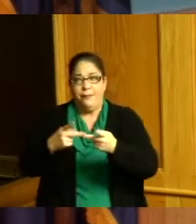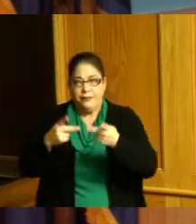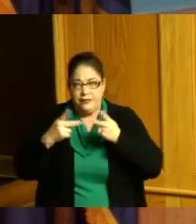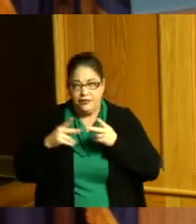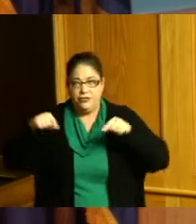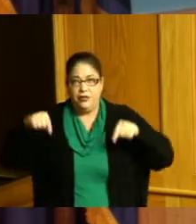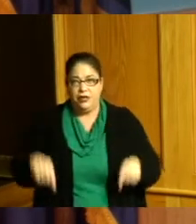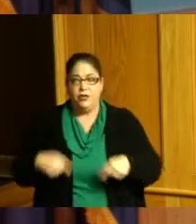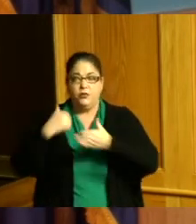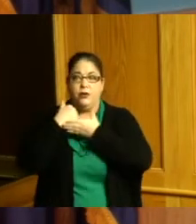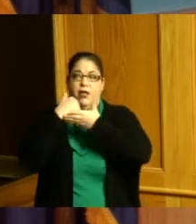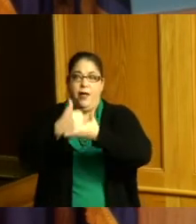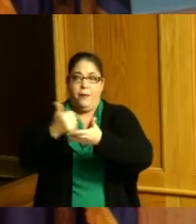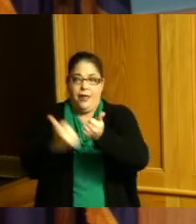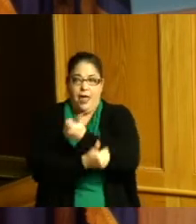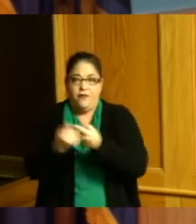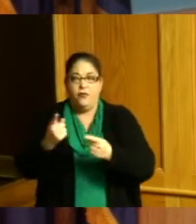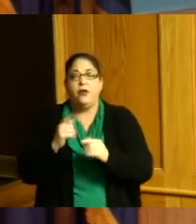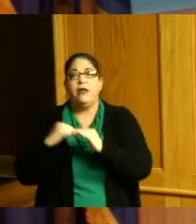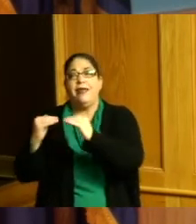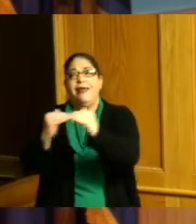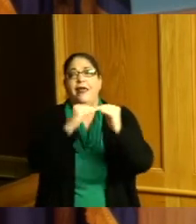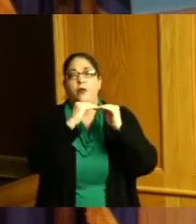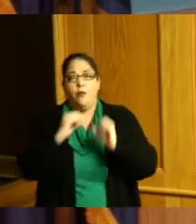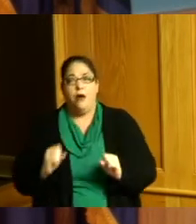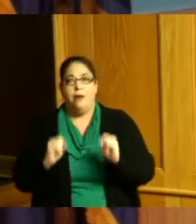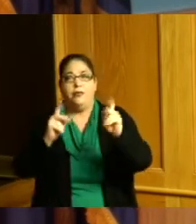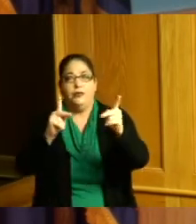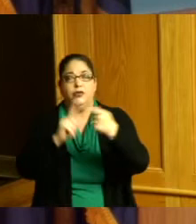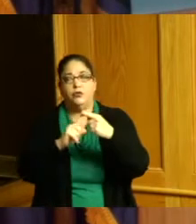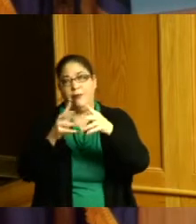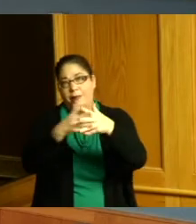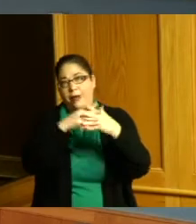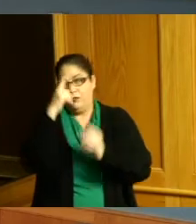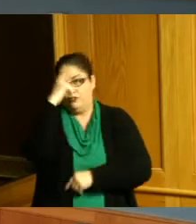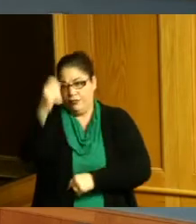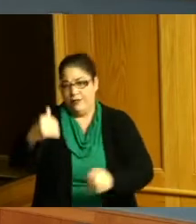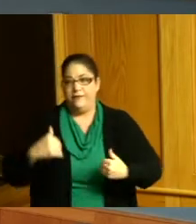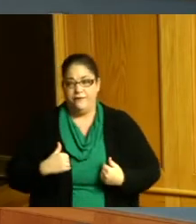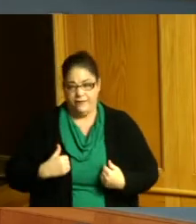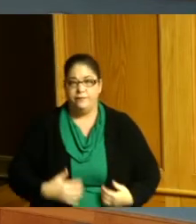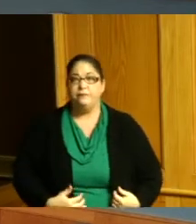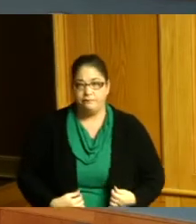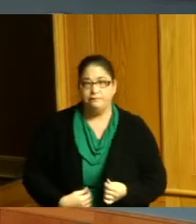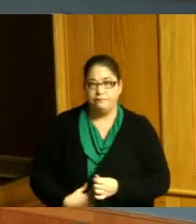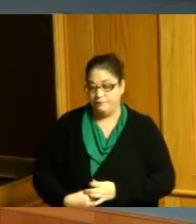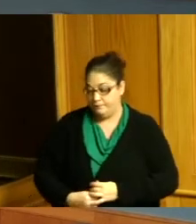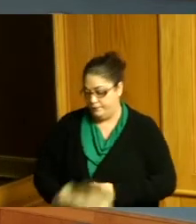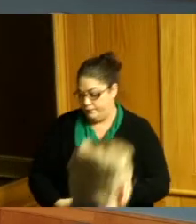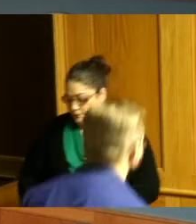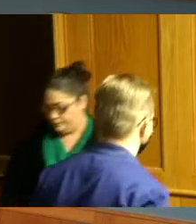everybody have an equal shot at the American dream thank you thank you Commissioner Driehaus